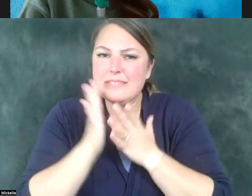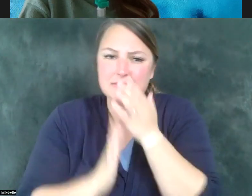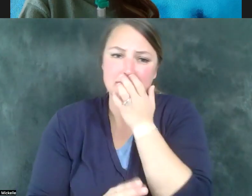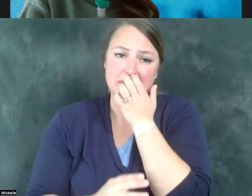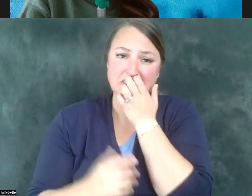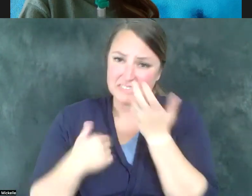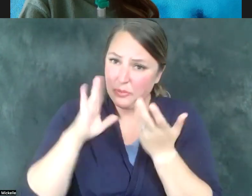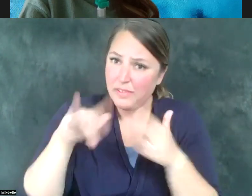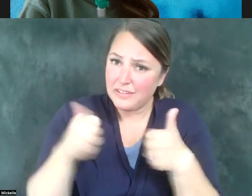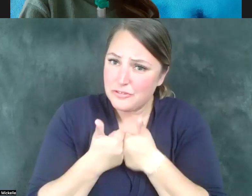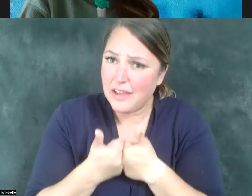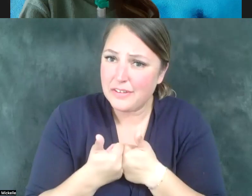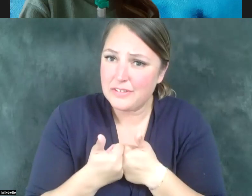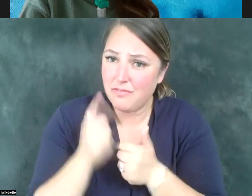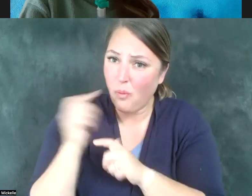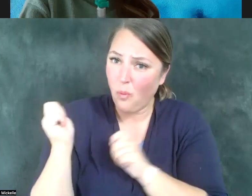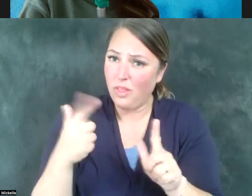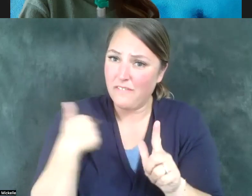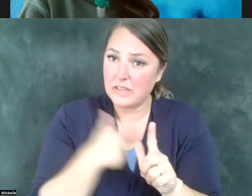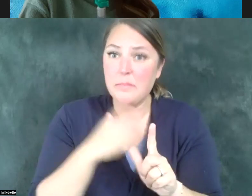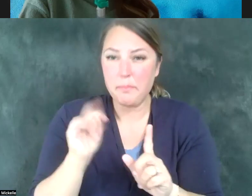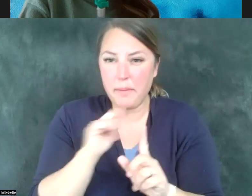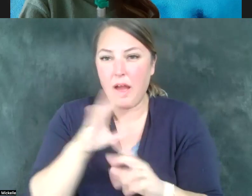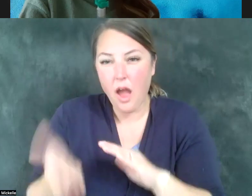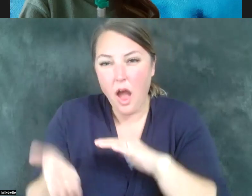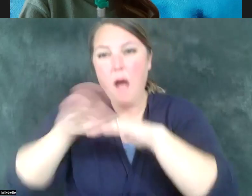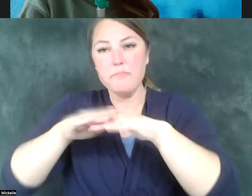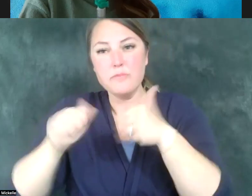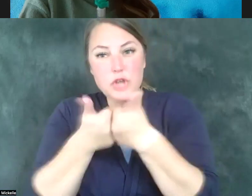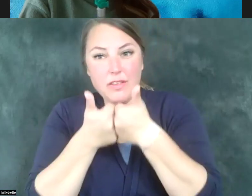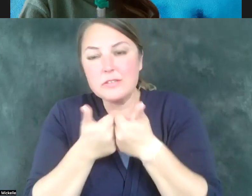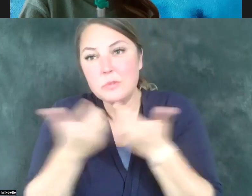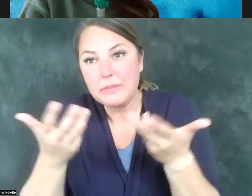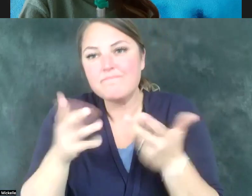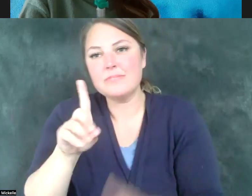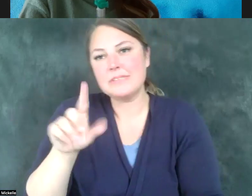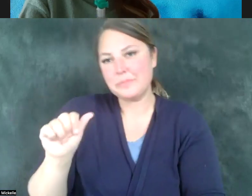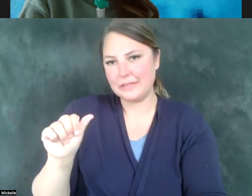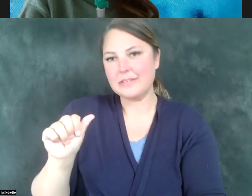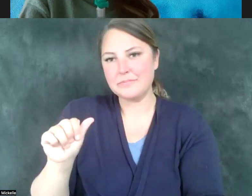That's a challenging thing for all of us, but it's particularly challenging for folks with disabilities and accessing the